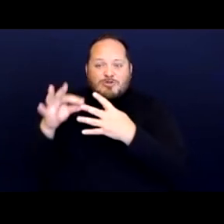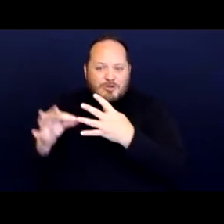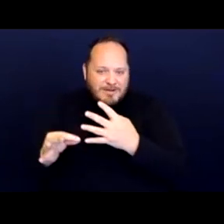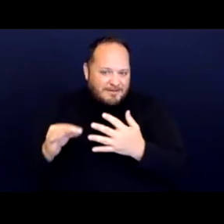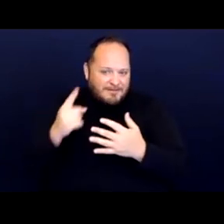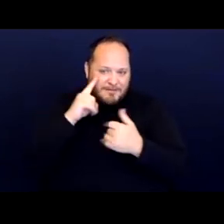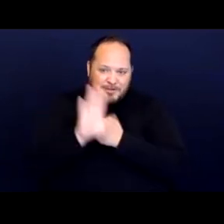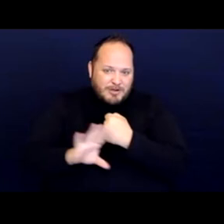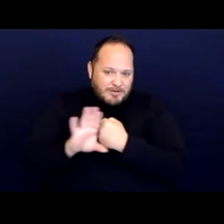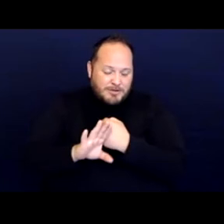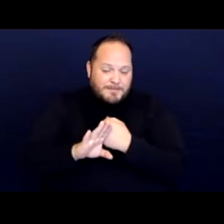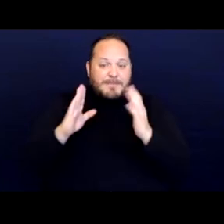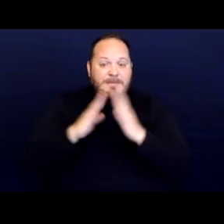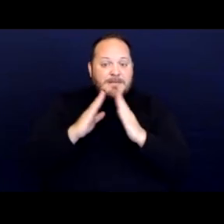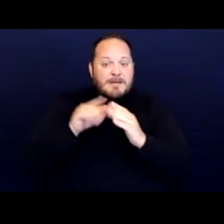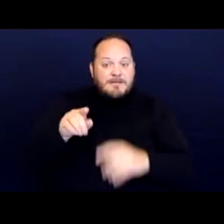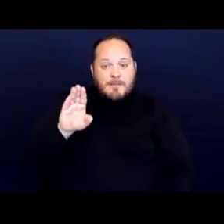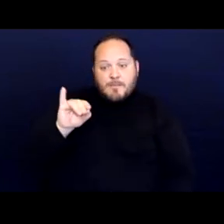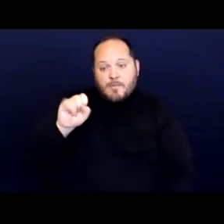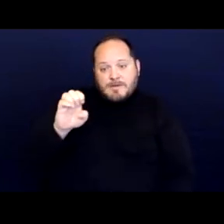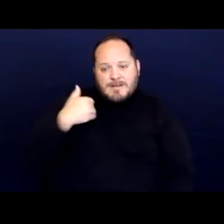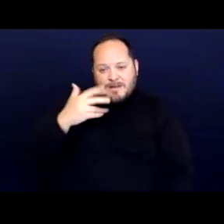The city of Boise had three shelters available,